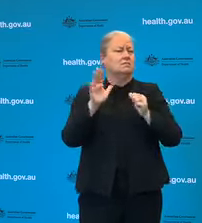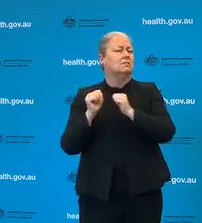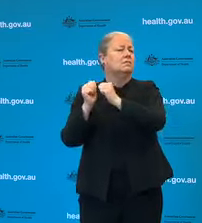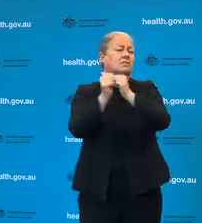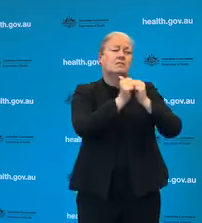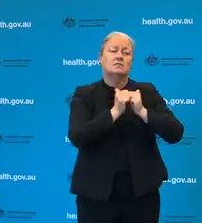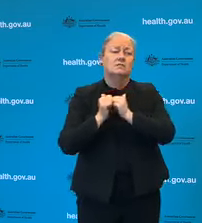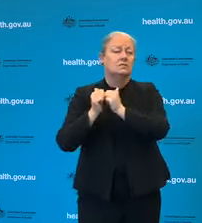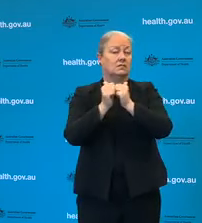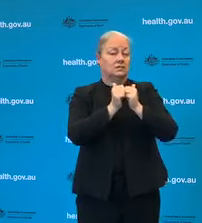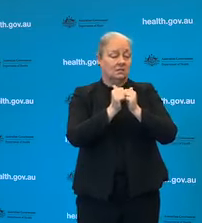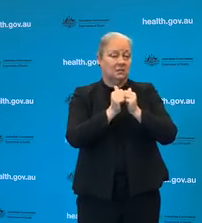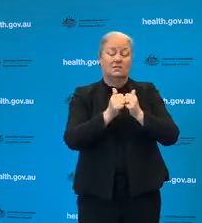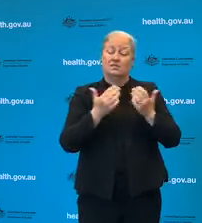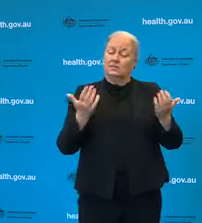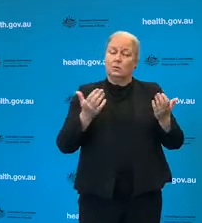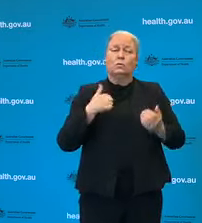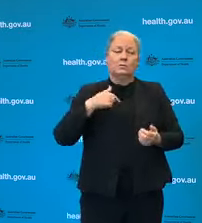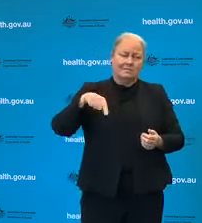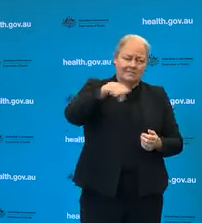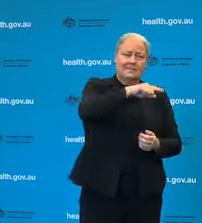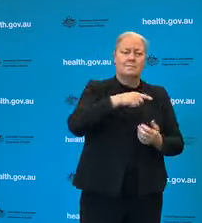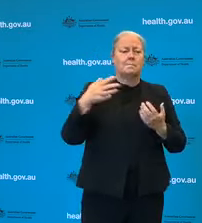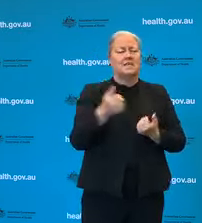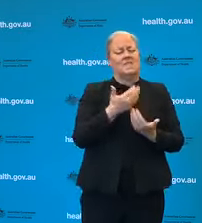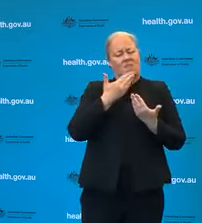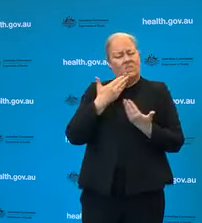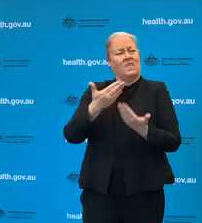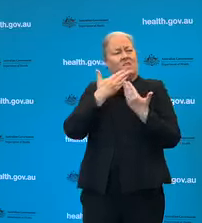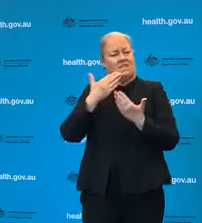we all have a duty to thank Victorians for what they're